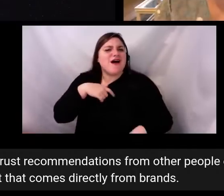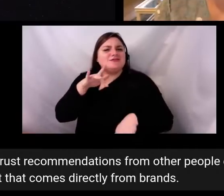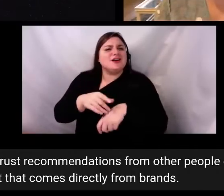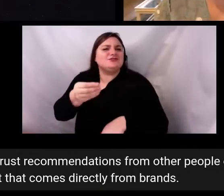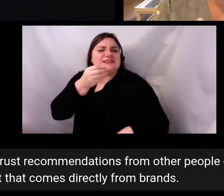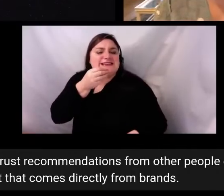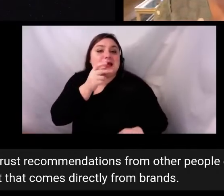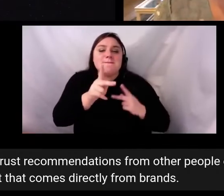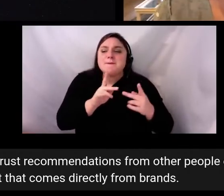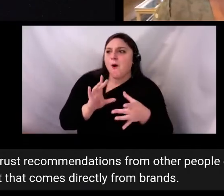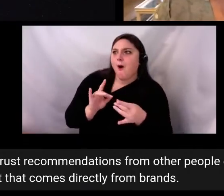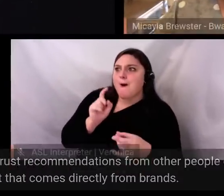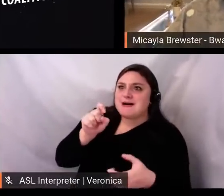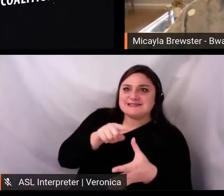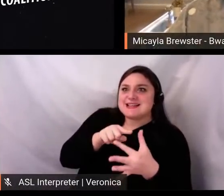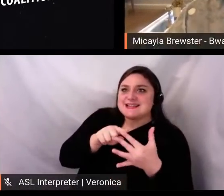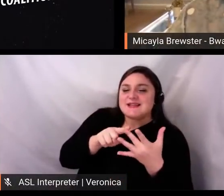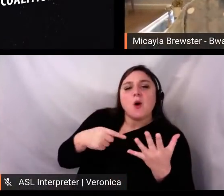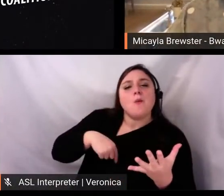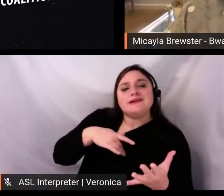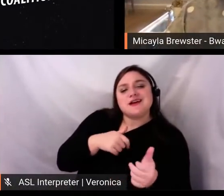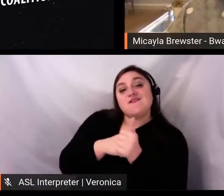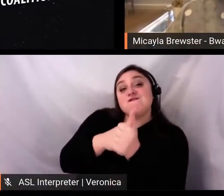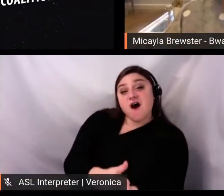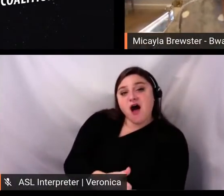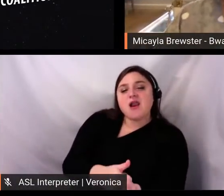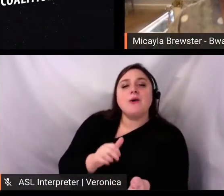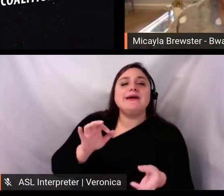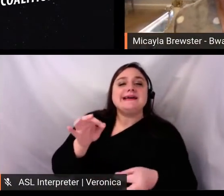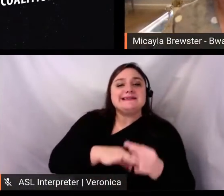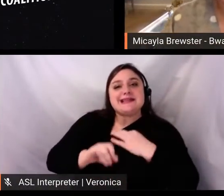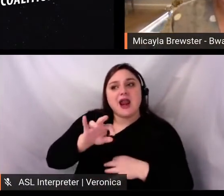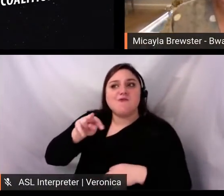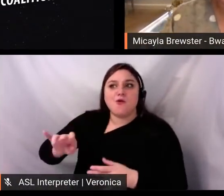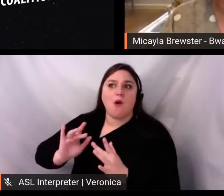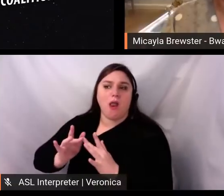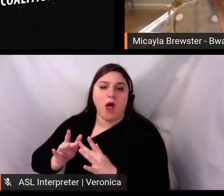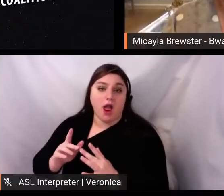that we seek out. And as we're all very aware, people can outsmart